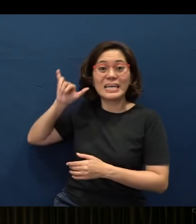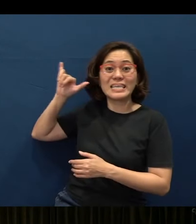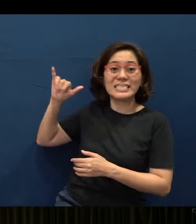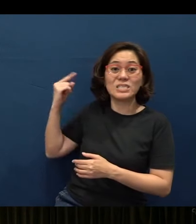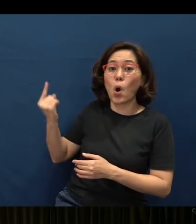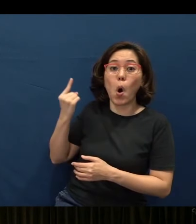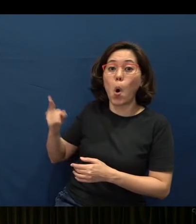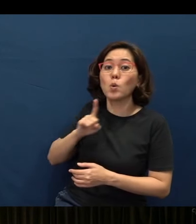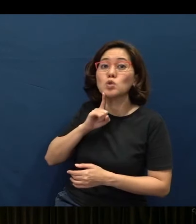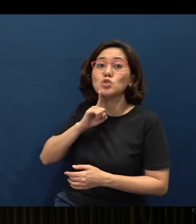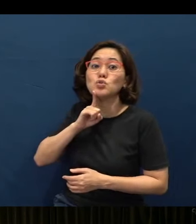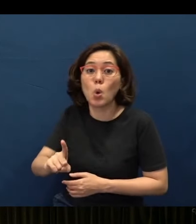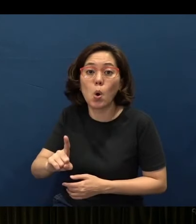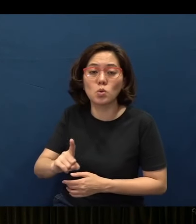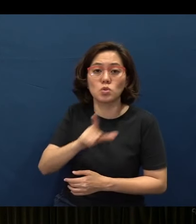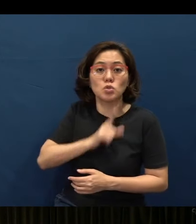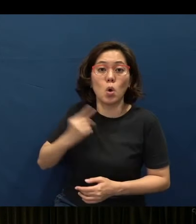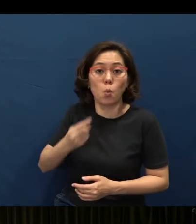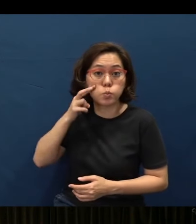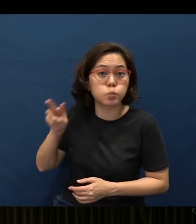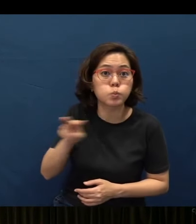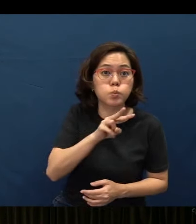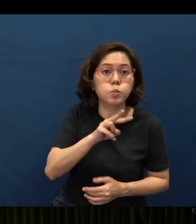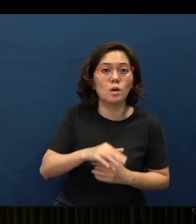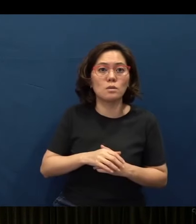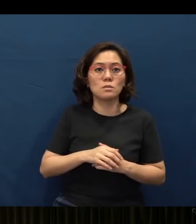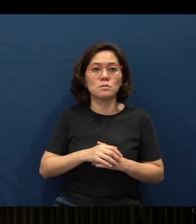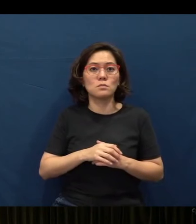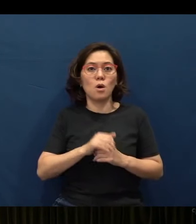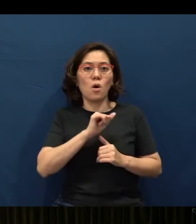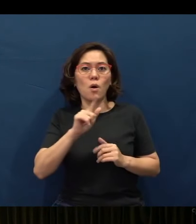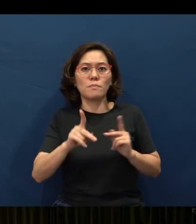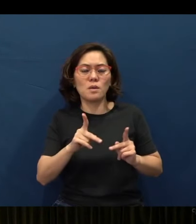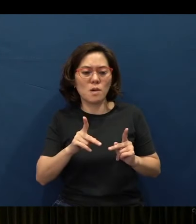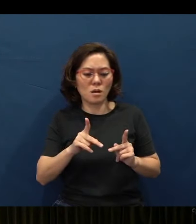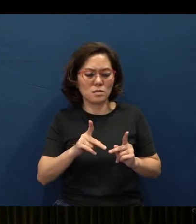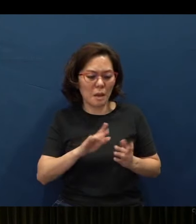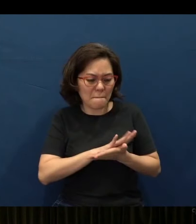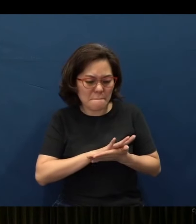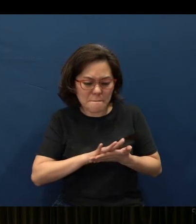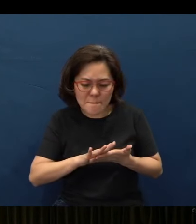The Lord is always watching. “All a person’s ways seem pure to them, but motives are weighed by the Lord.”